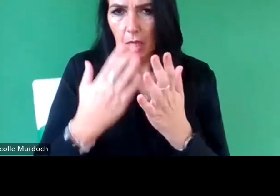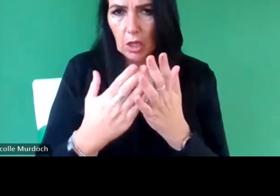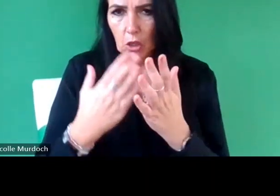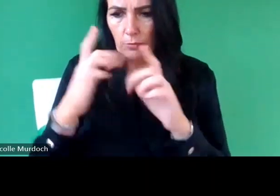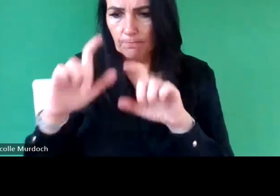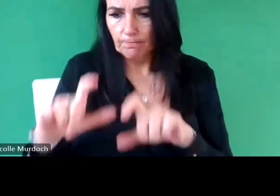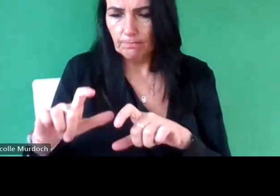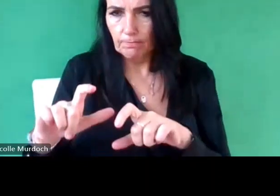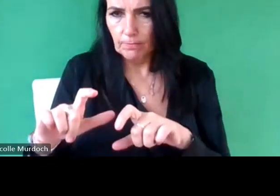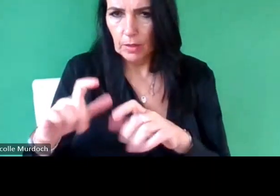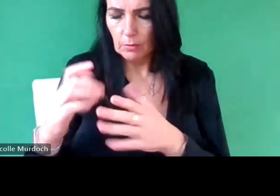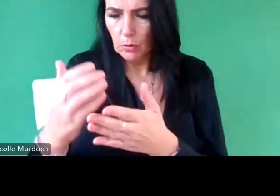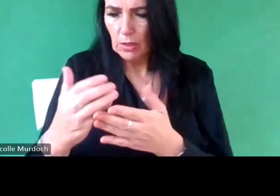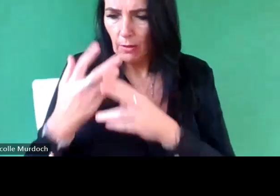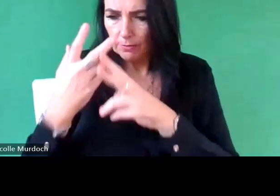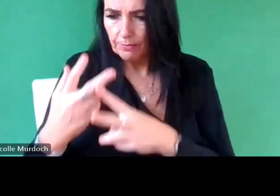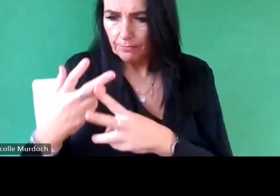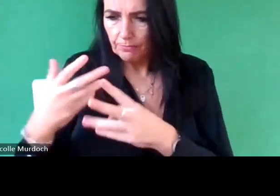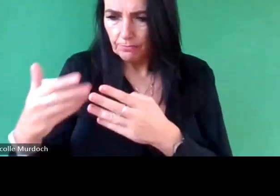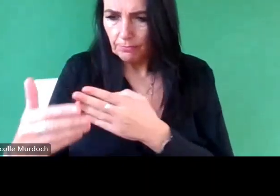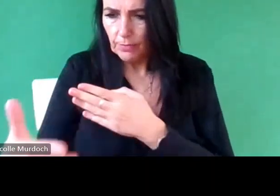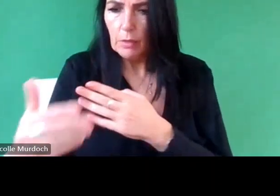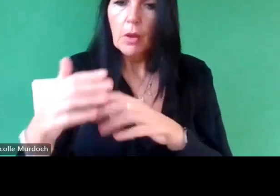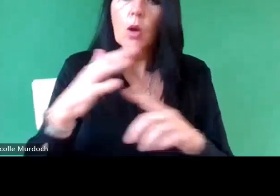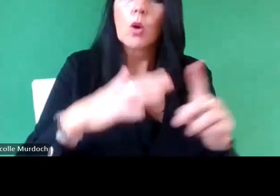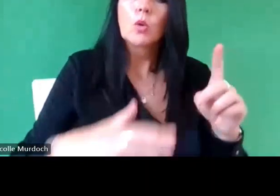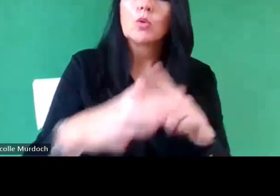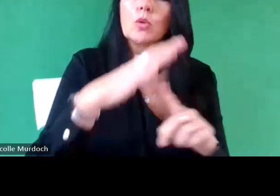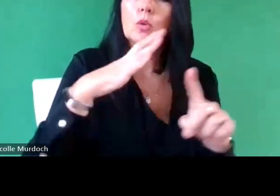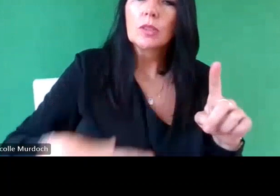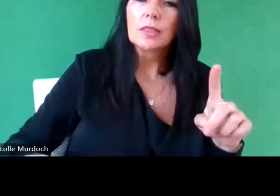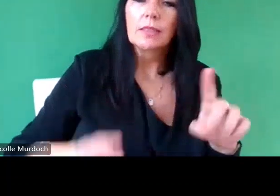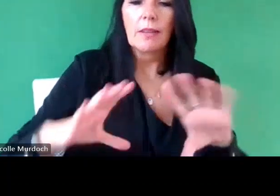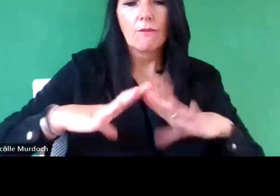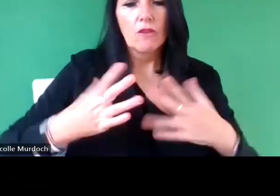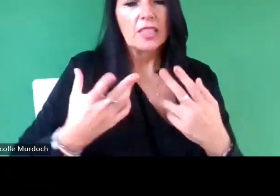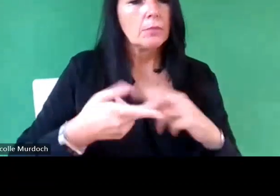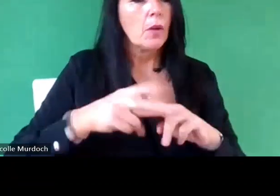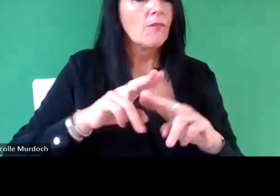deserved but there's also that social need of that Freedom of Information yeah so I guess balancing